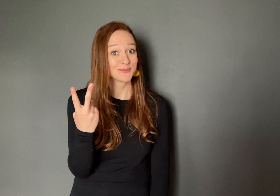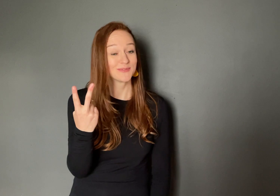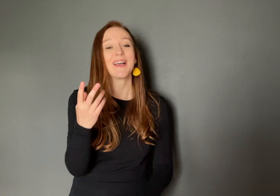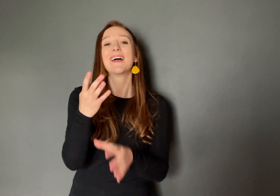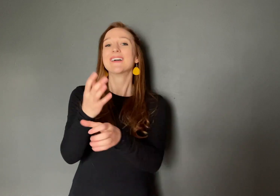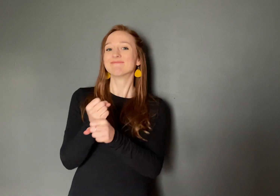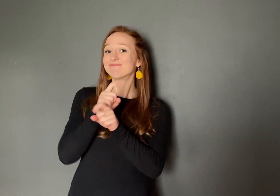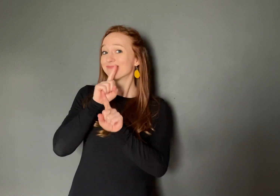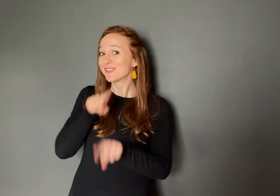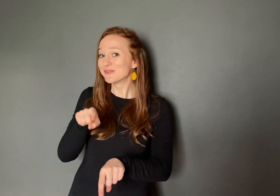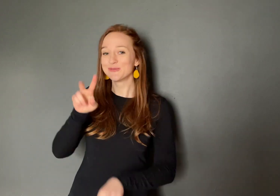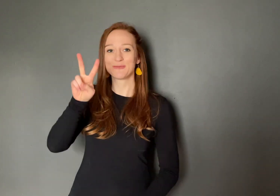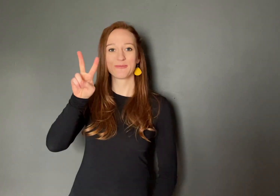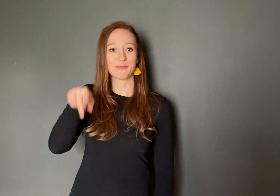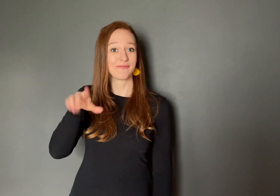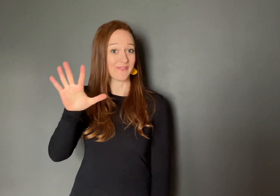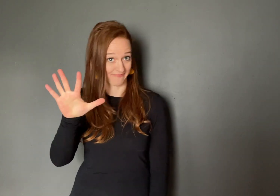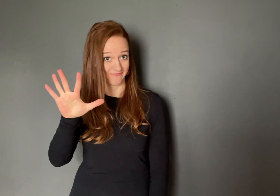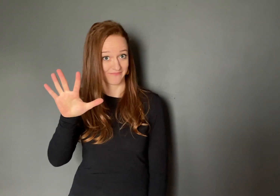so 2.5.